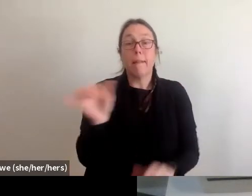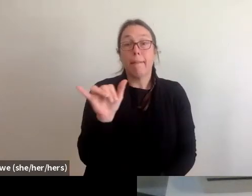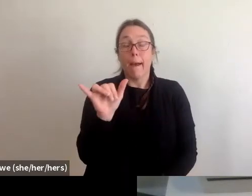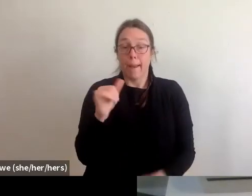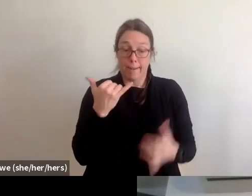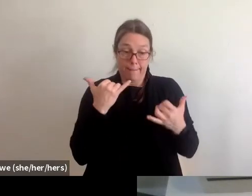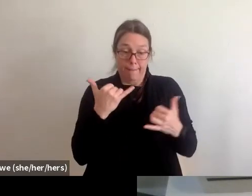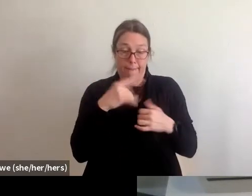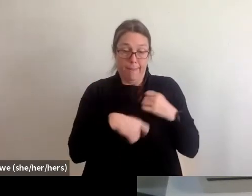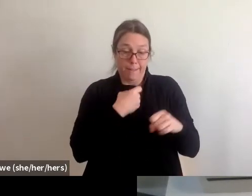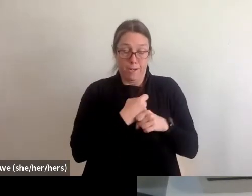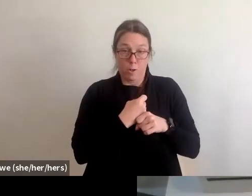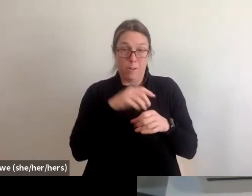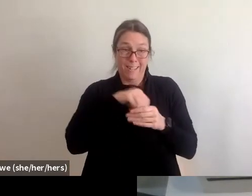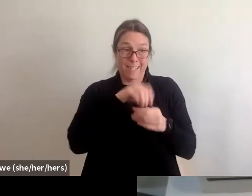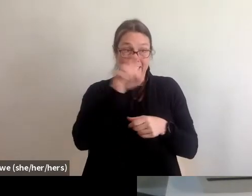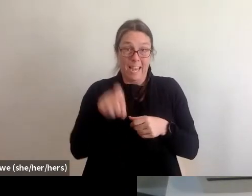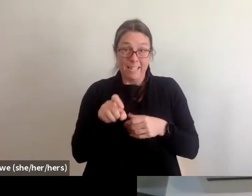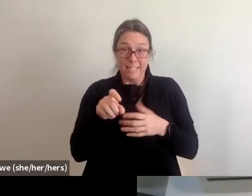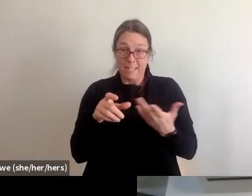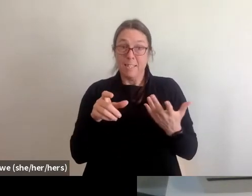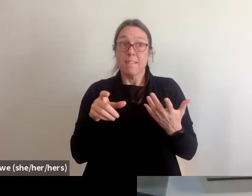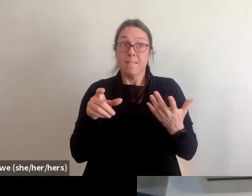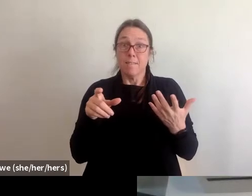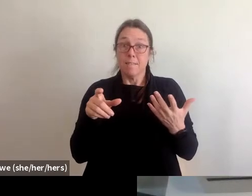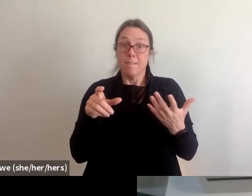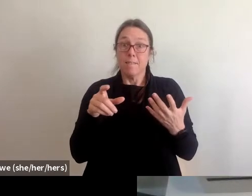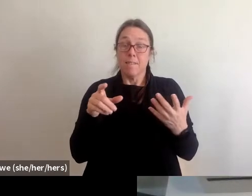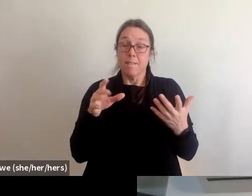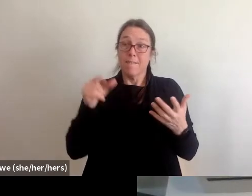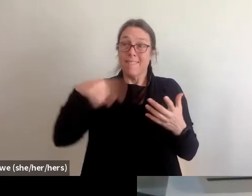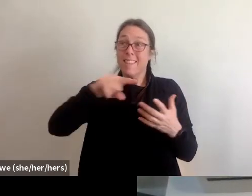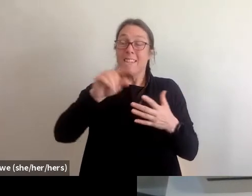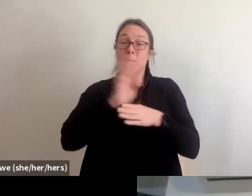this year in Texas, they've been doing things like purchasing hotel rooms for those that need it and things like that.